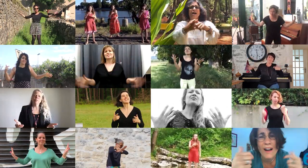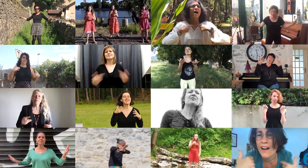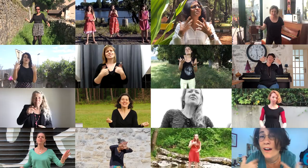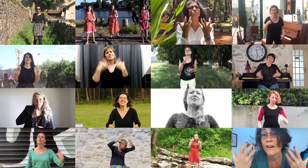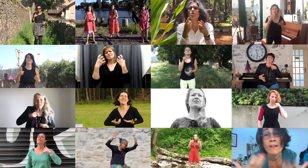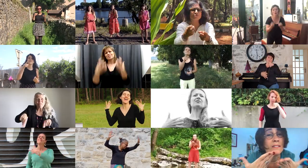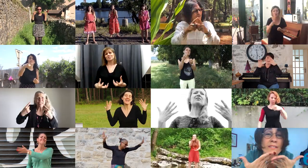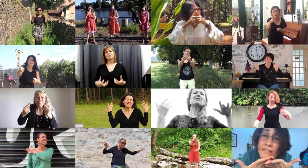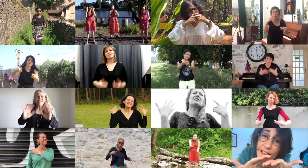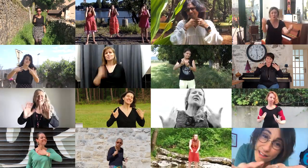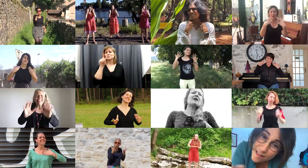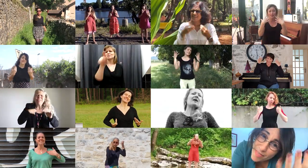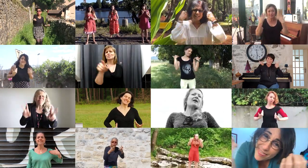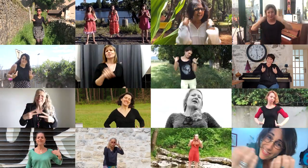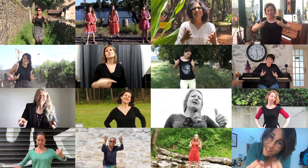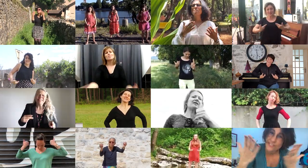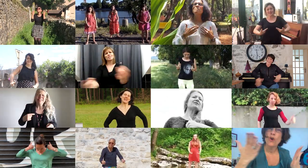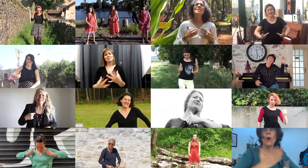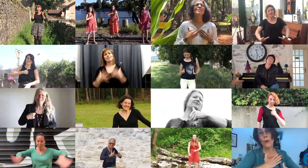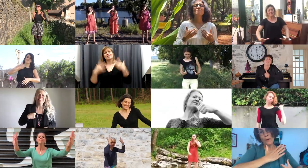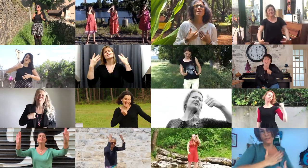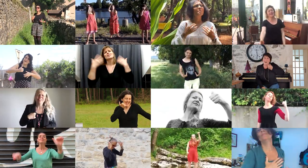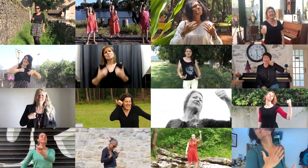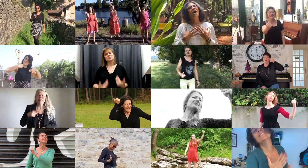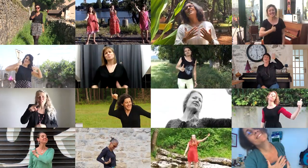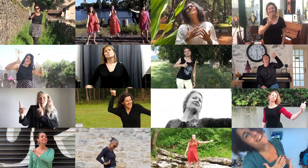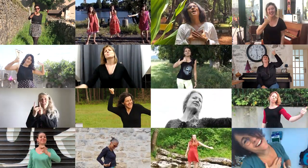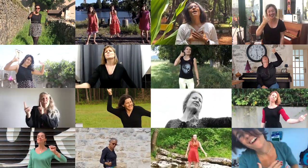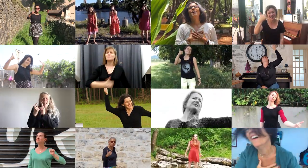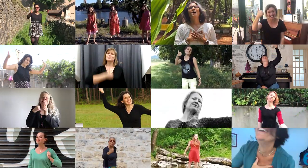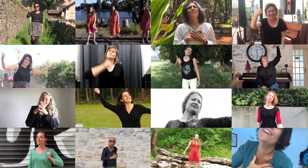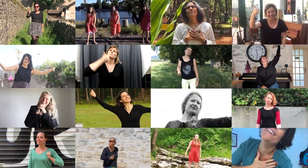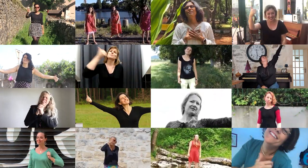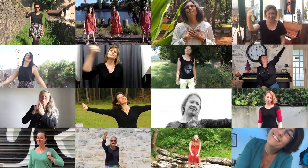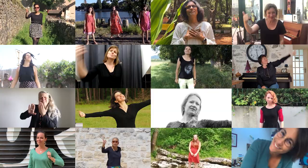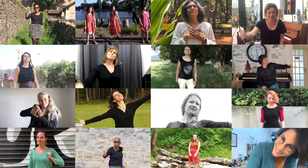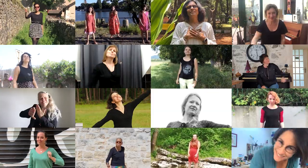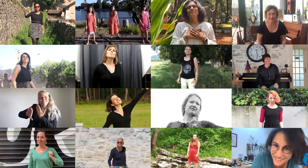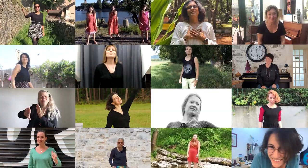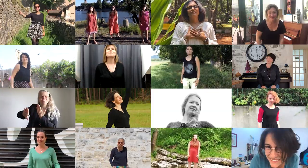I just want you to let me be myself